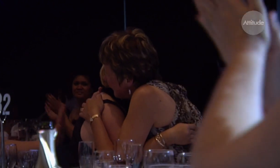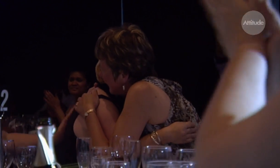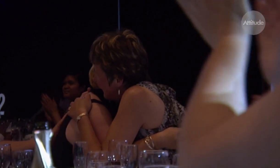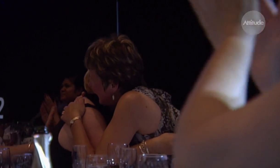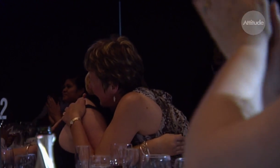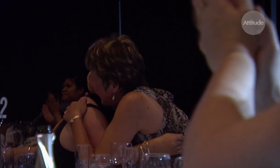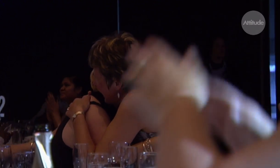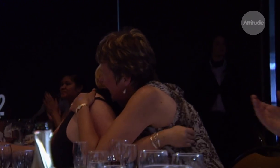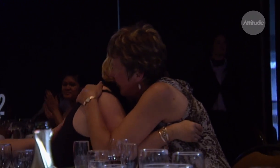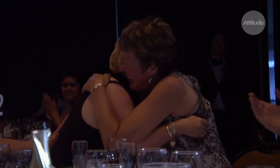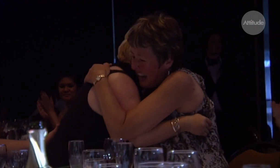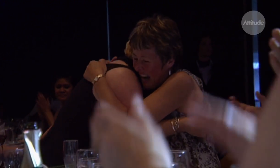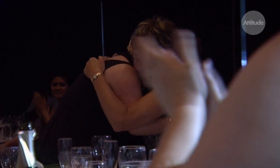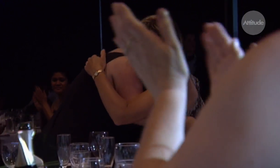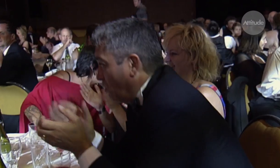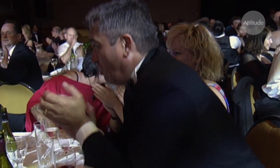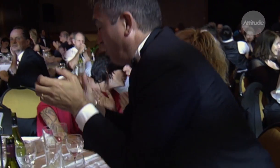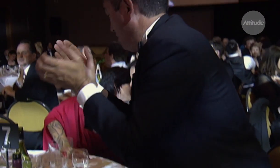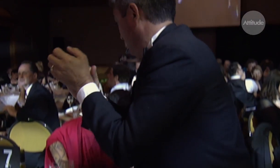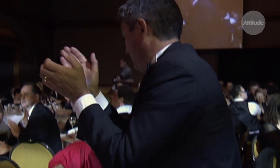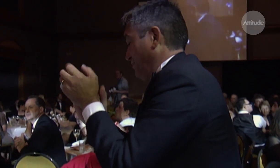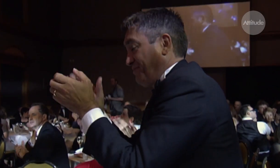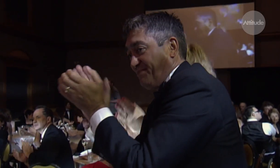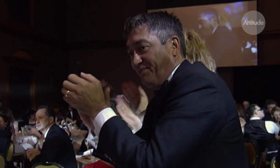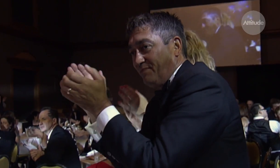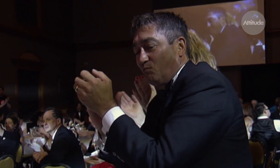We are celebrating the achievements of Kiwi’s living with a disability and we need you to